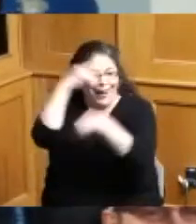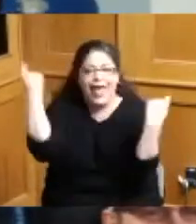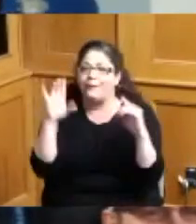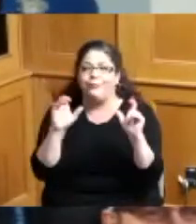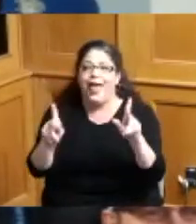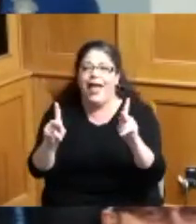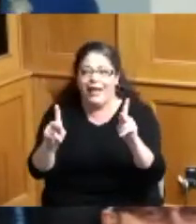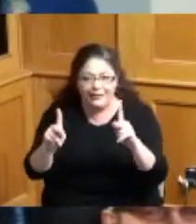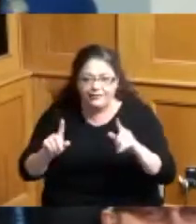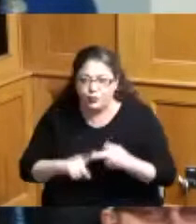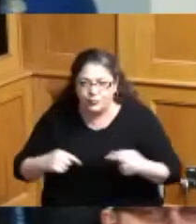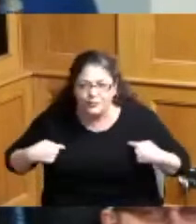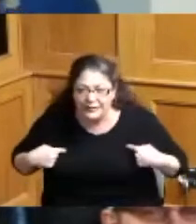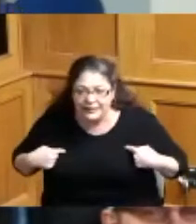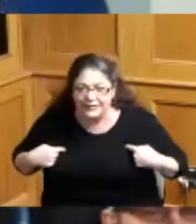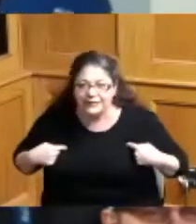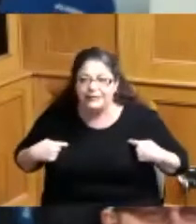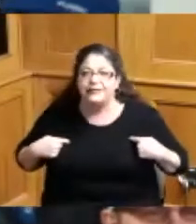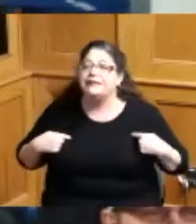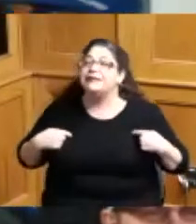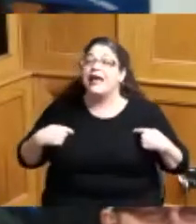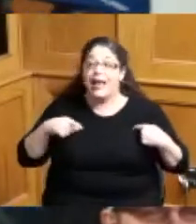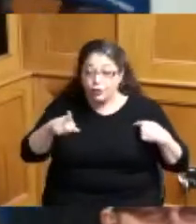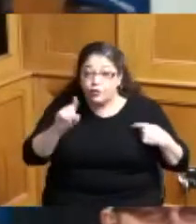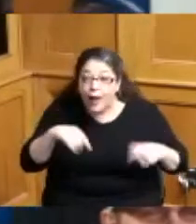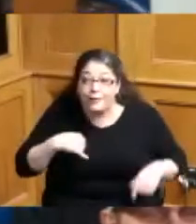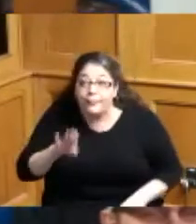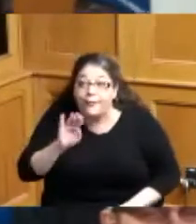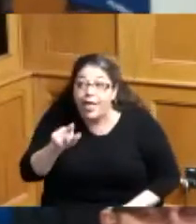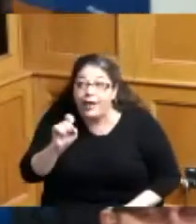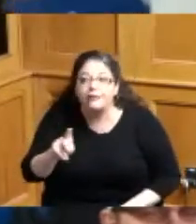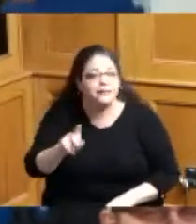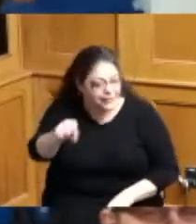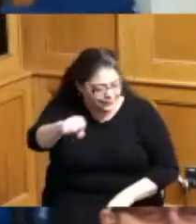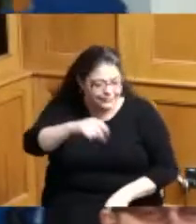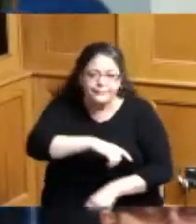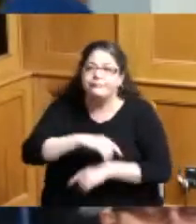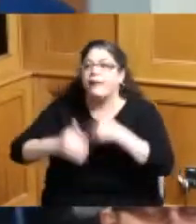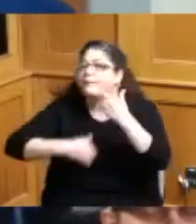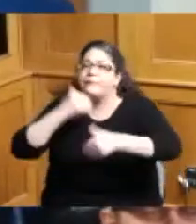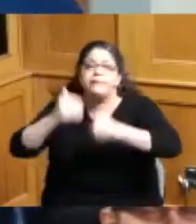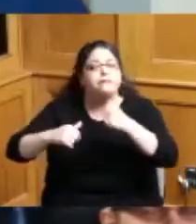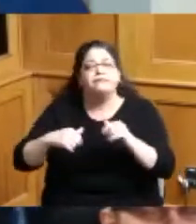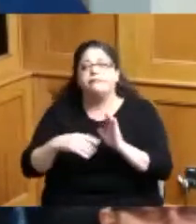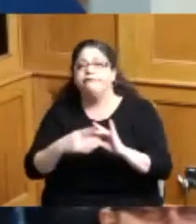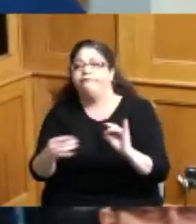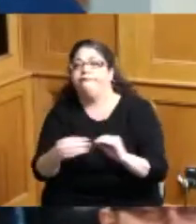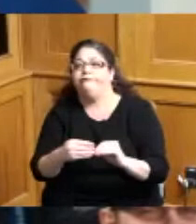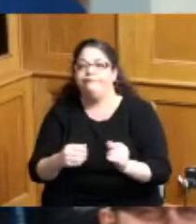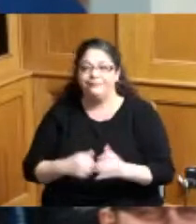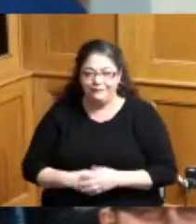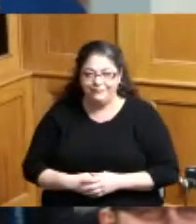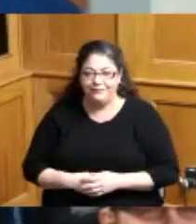everybody got something to do I do block all right so I really want to thank you we want to thank the